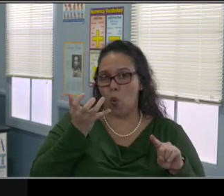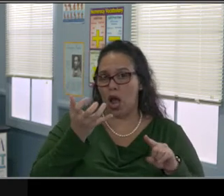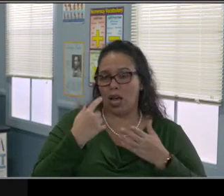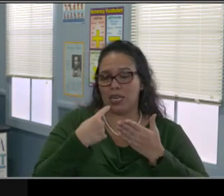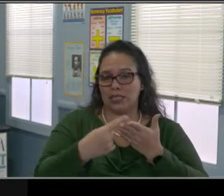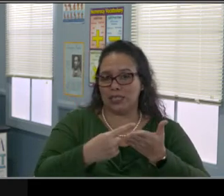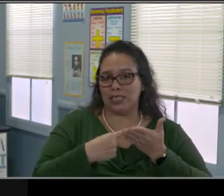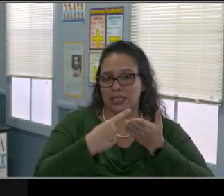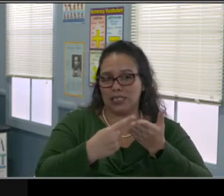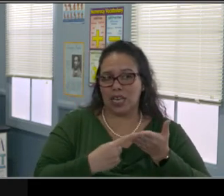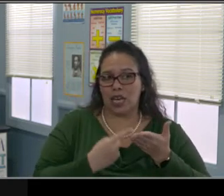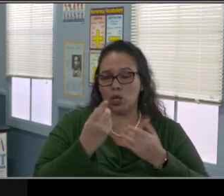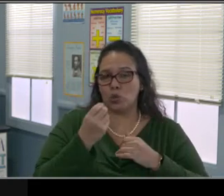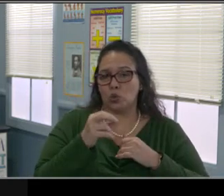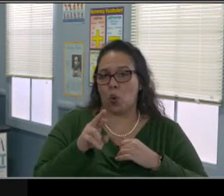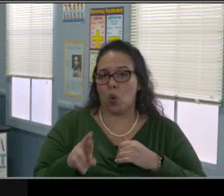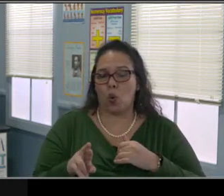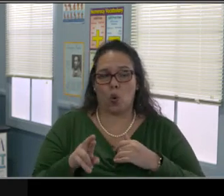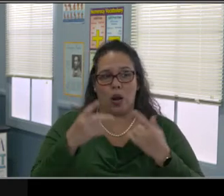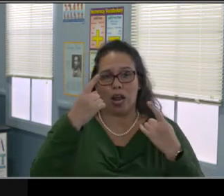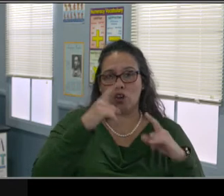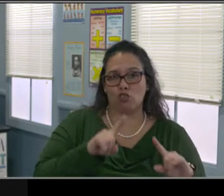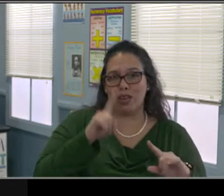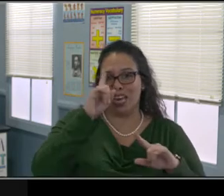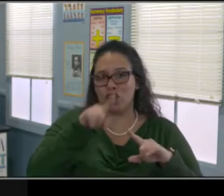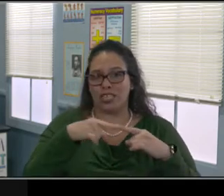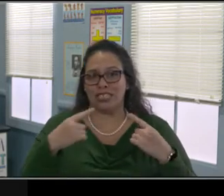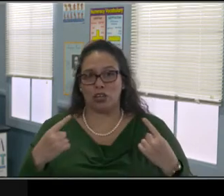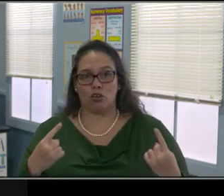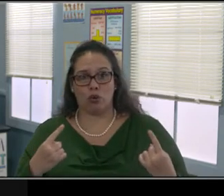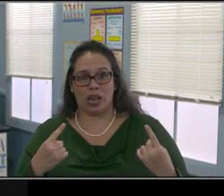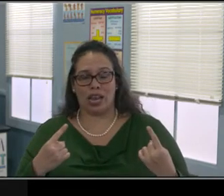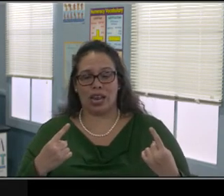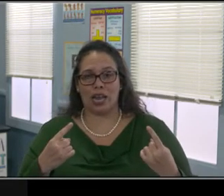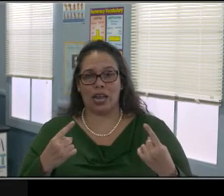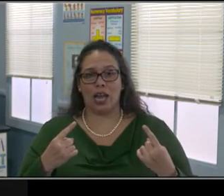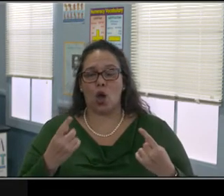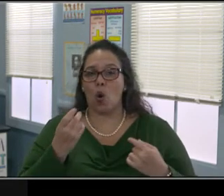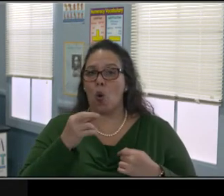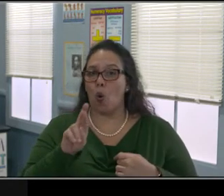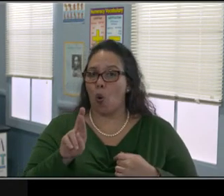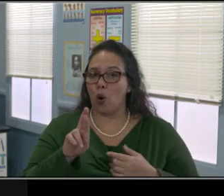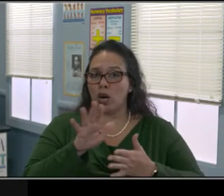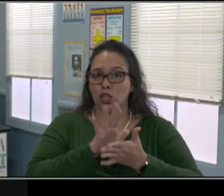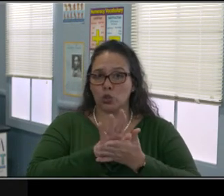So there are actually two bills. Can everybody see that, okay? Yep.